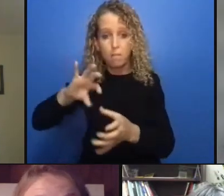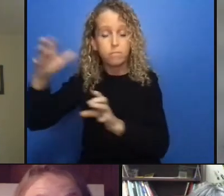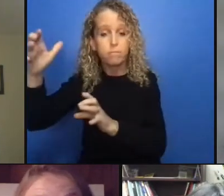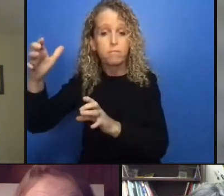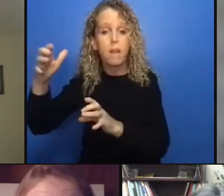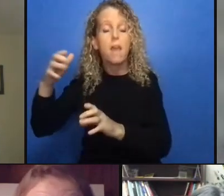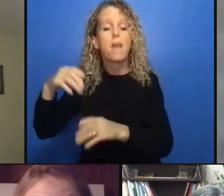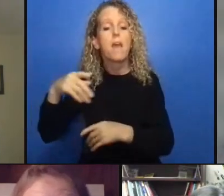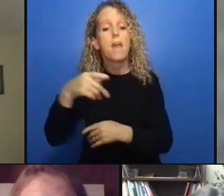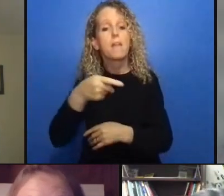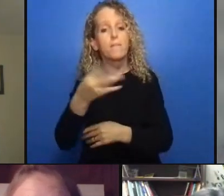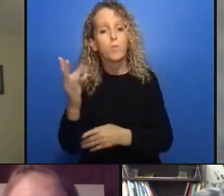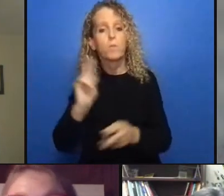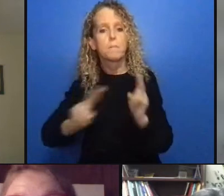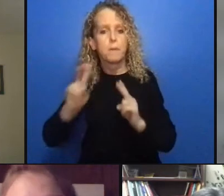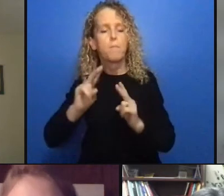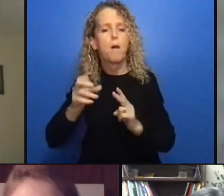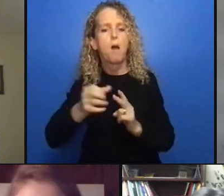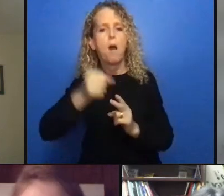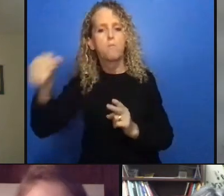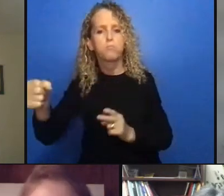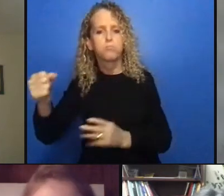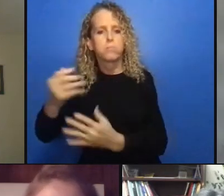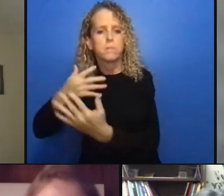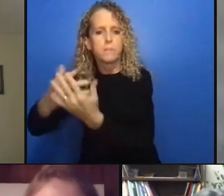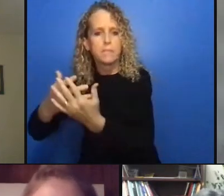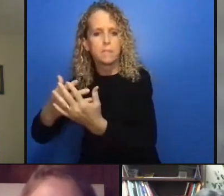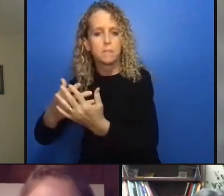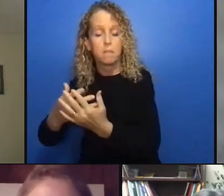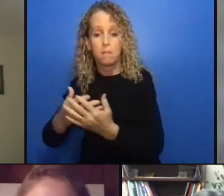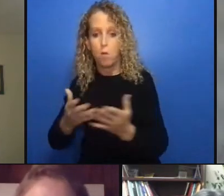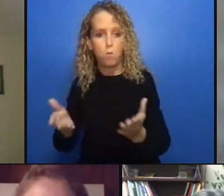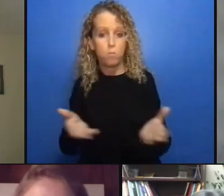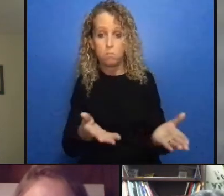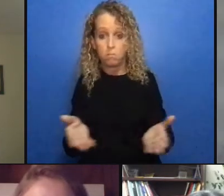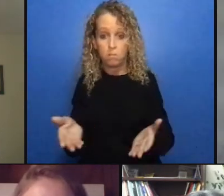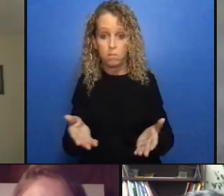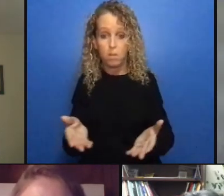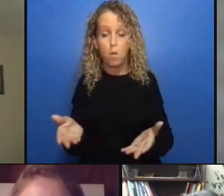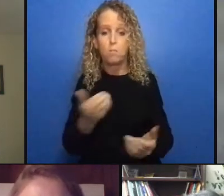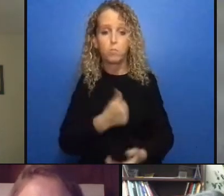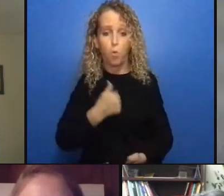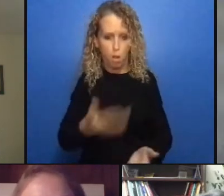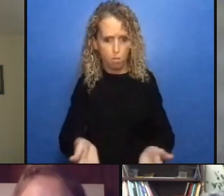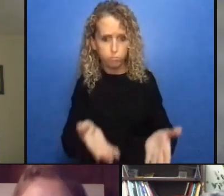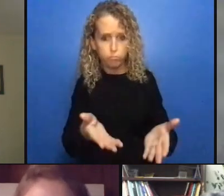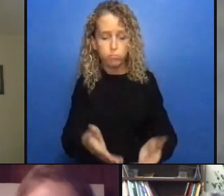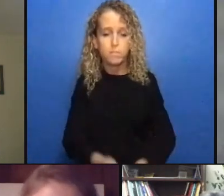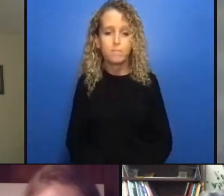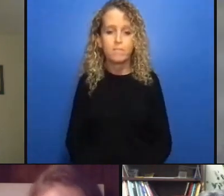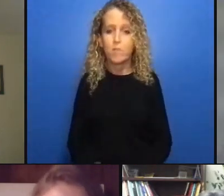no all good all good so another question can you give a concrete example or examples